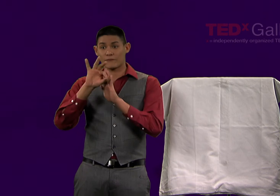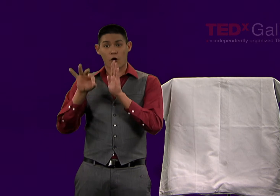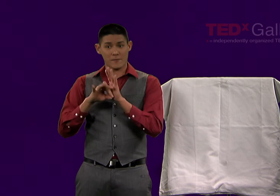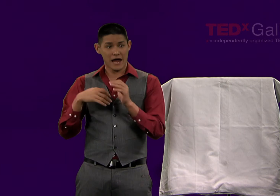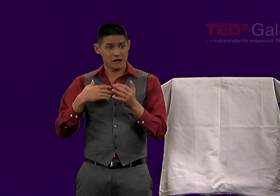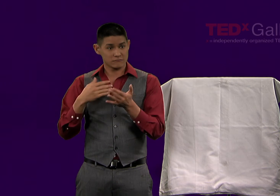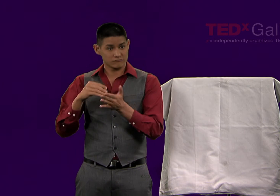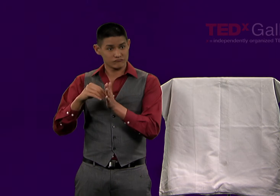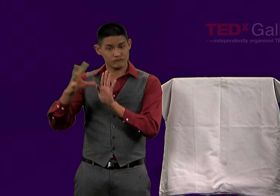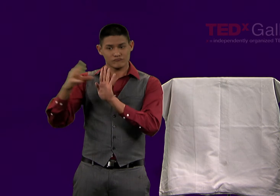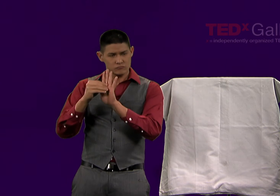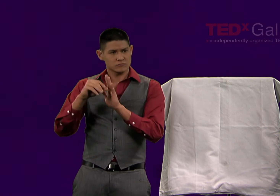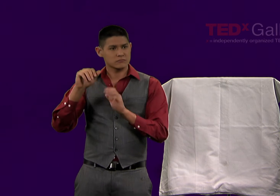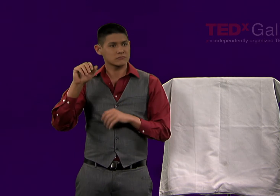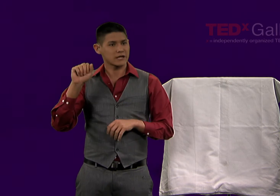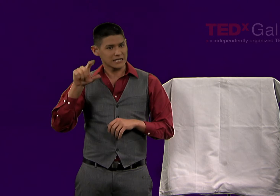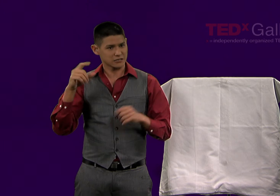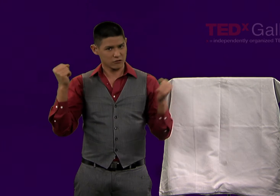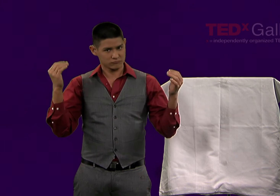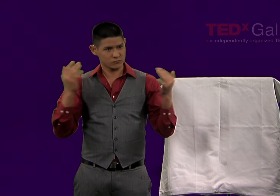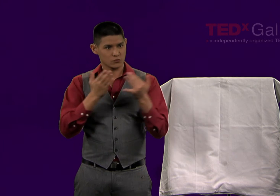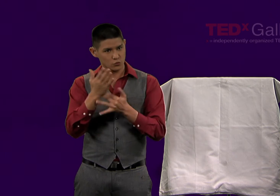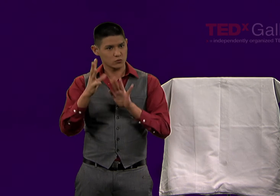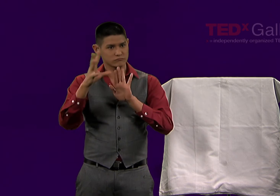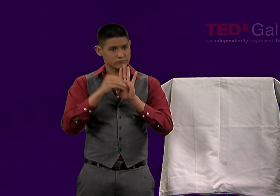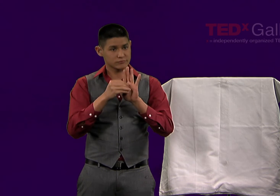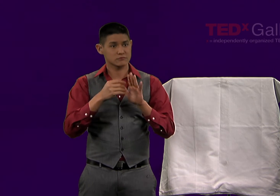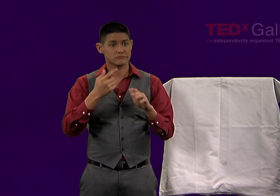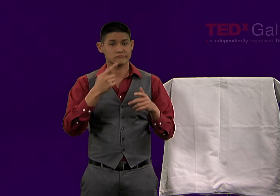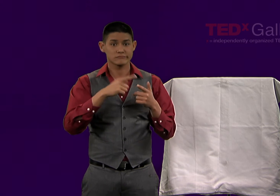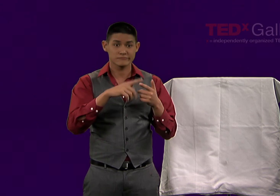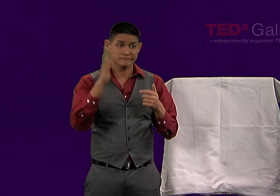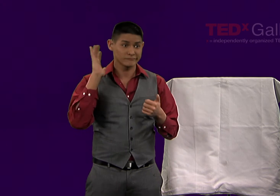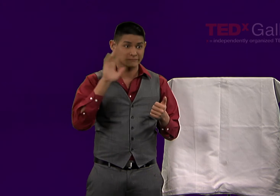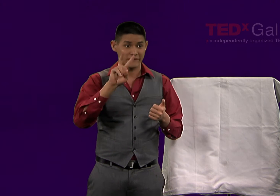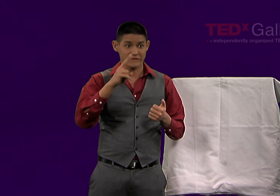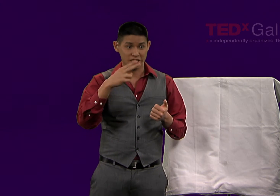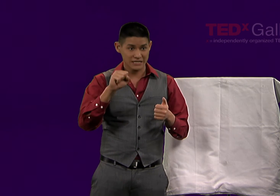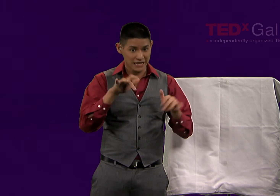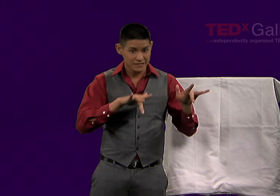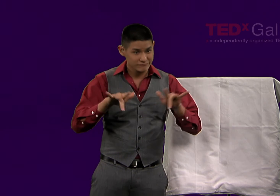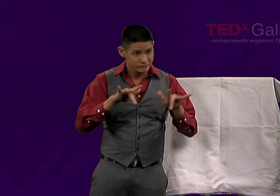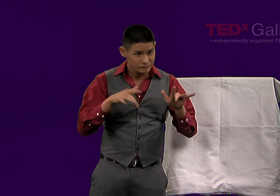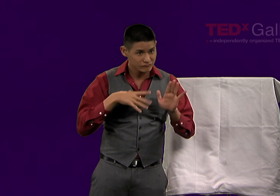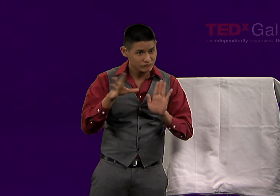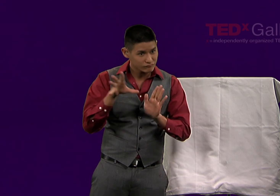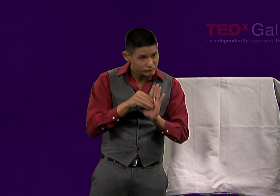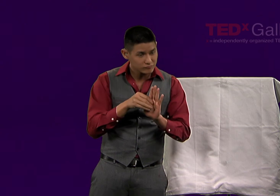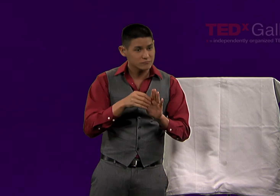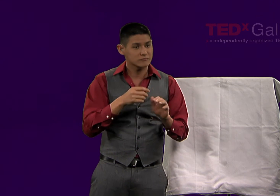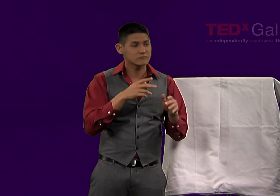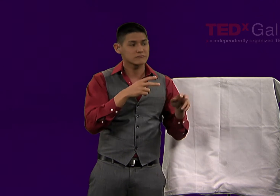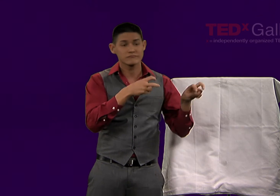The formula that we have for capturing Sign Language was through originally reel to reel film